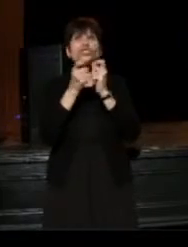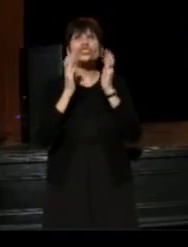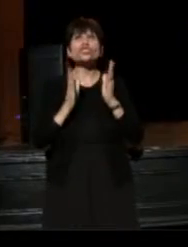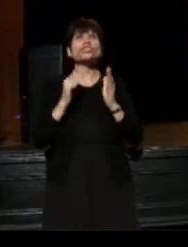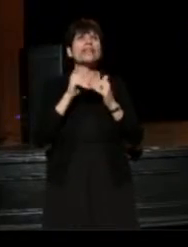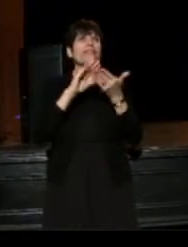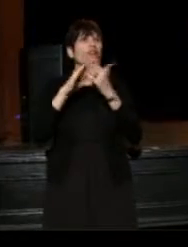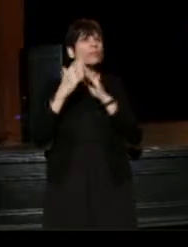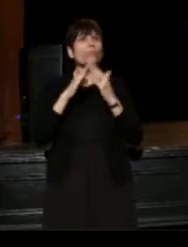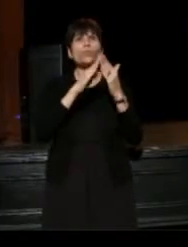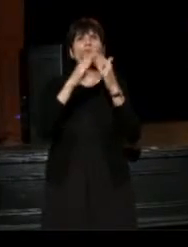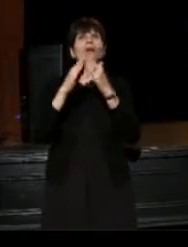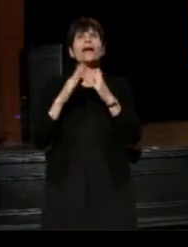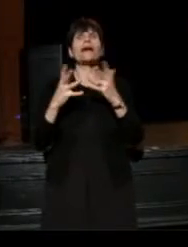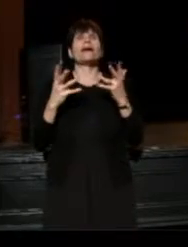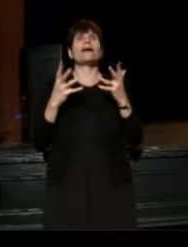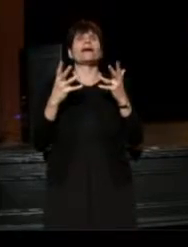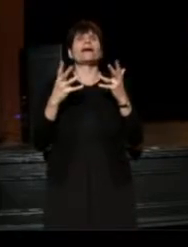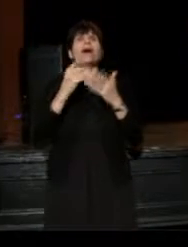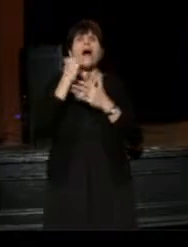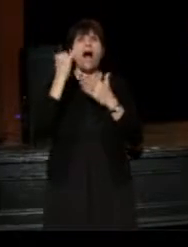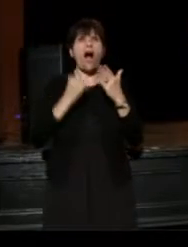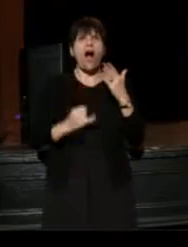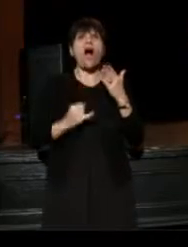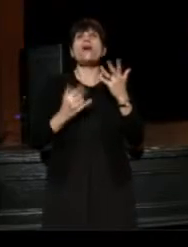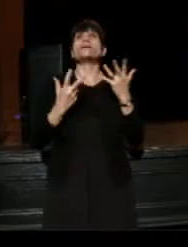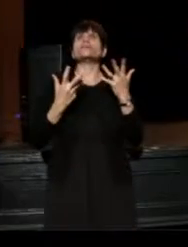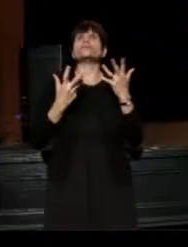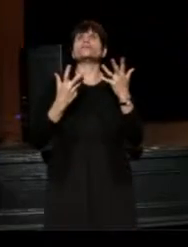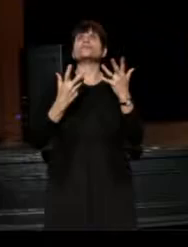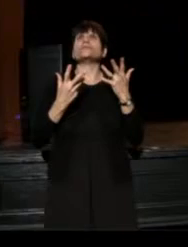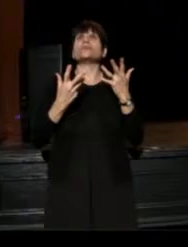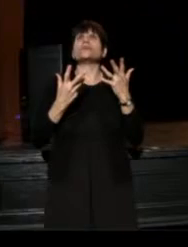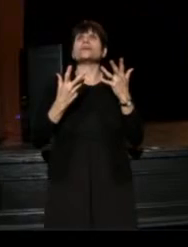as the artists that are going to light the fire.